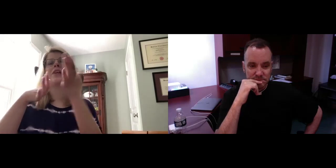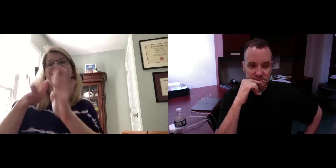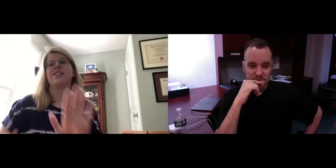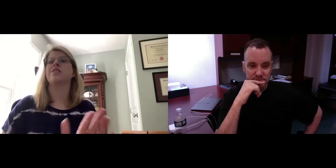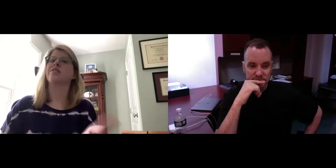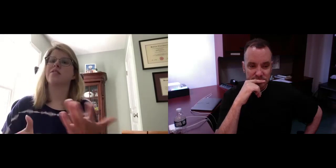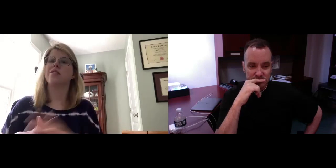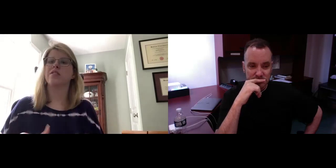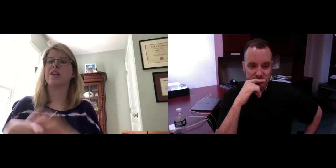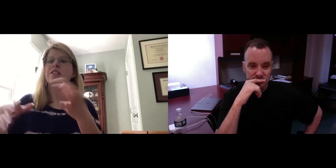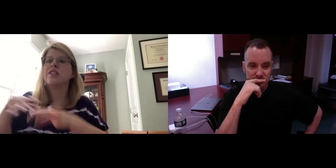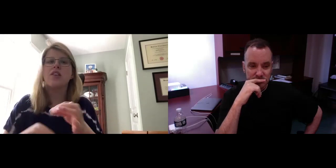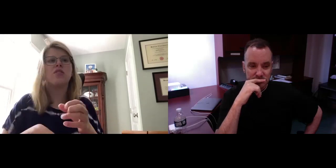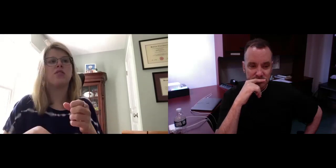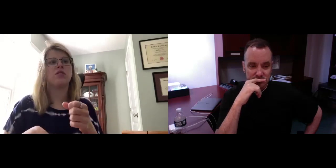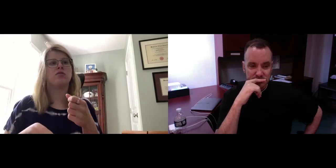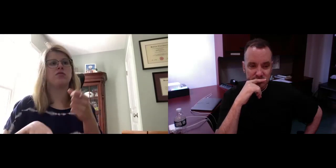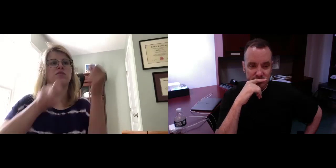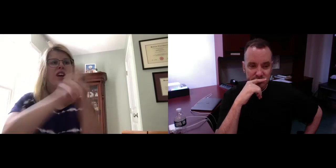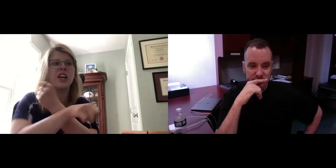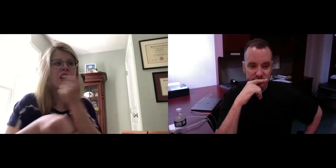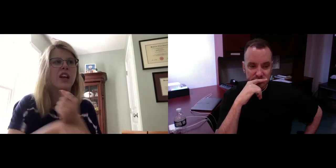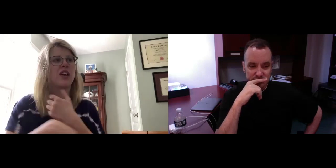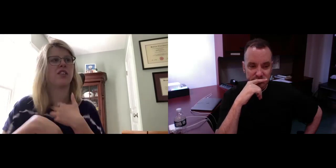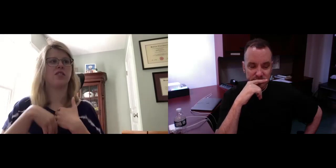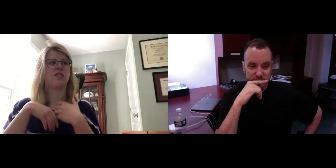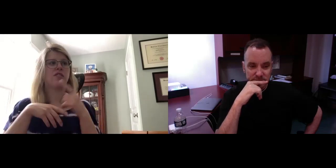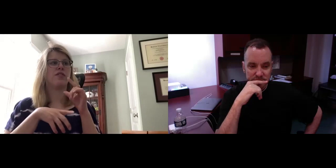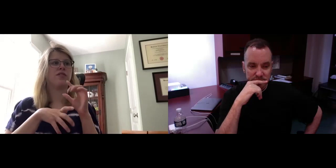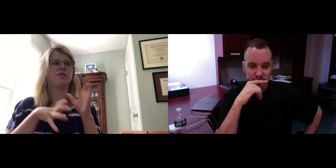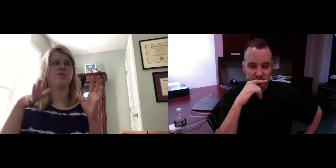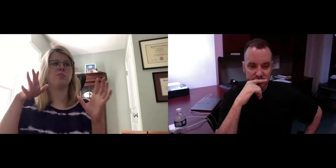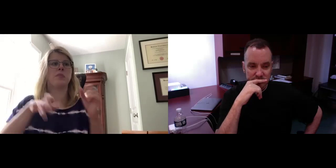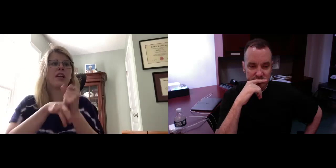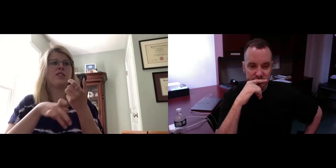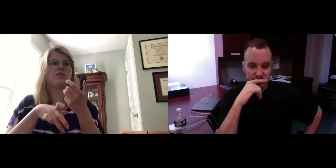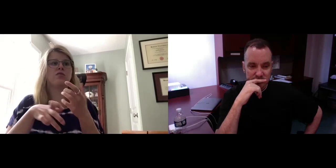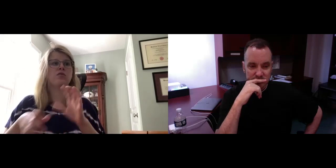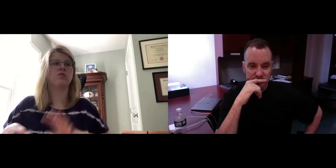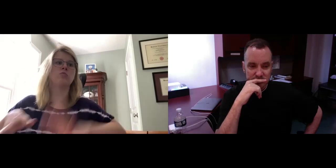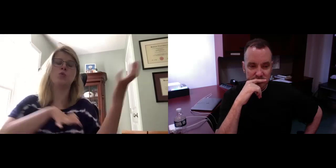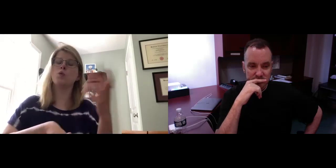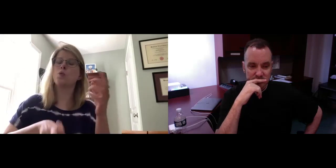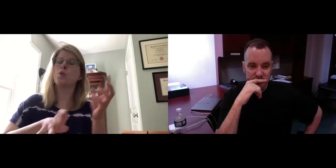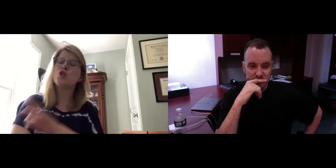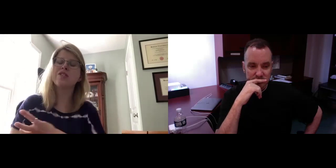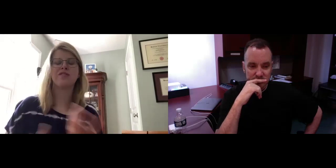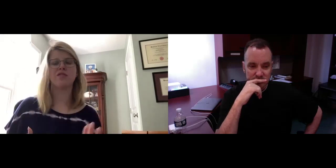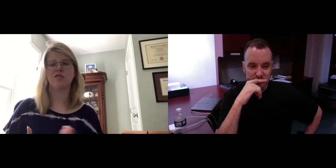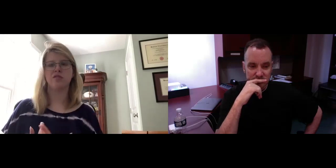us, and that will give peace. When we listen, we see peace instead of violence,